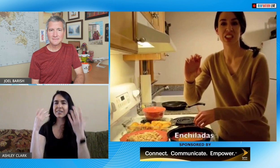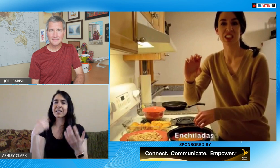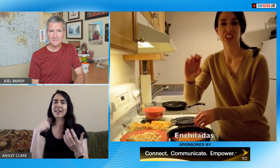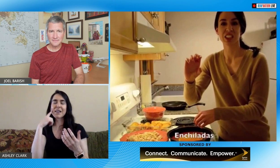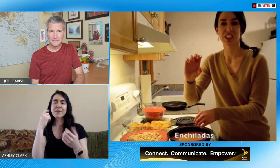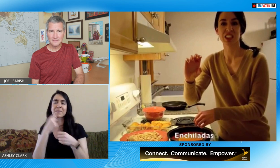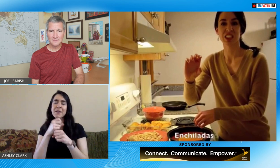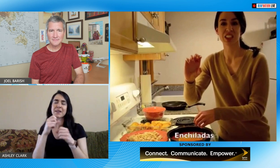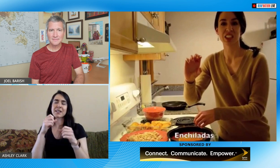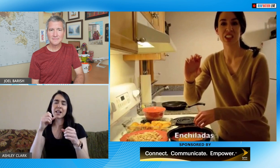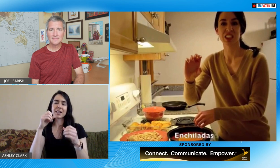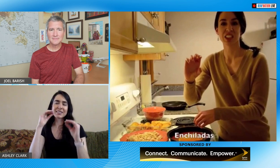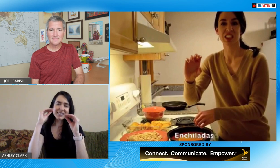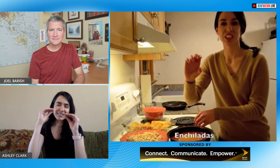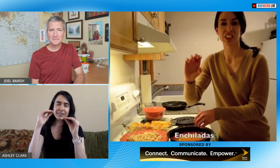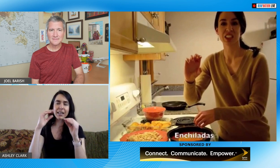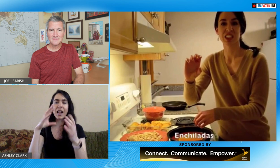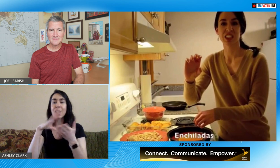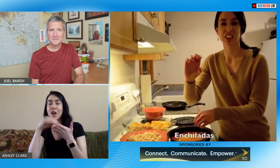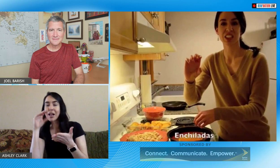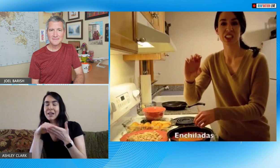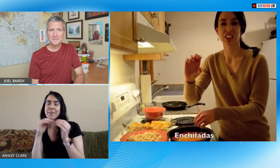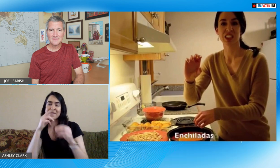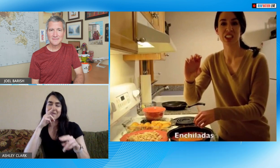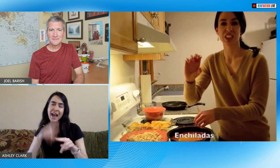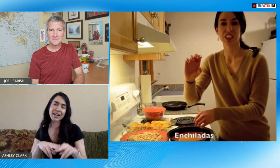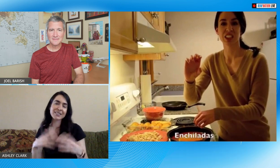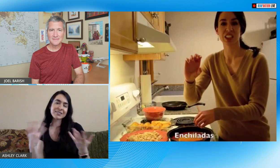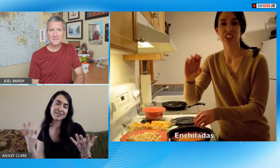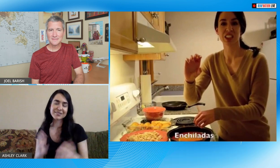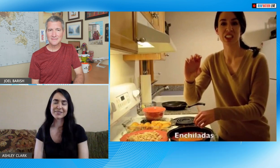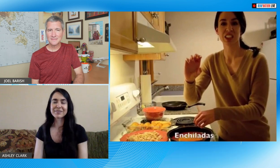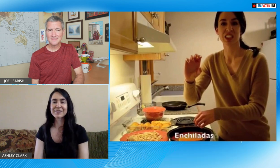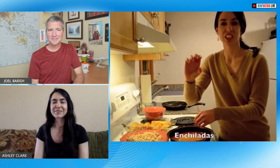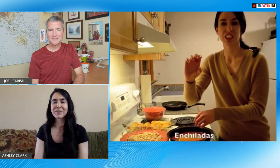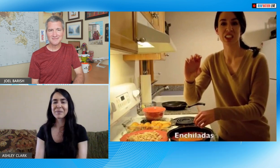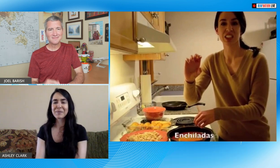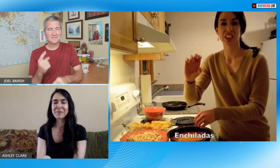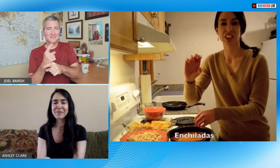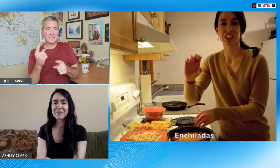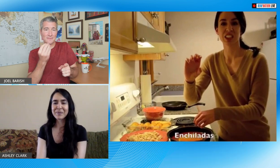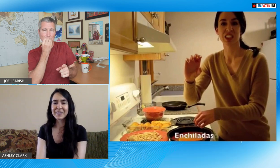of me incorporating more personal life into that teaching and learning process